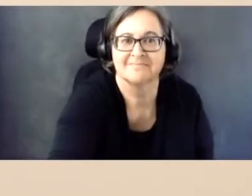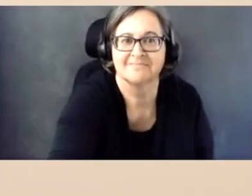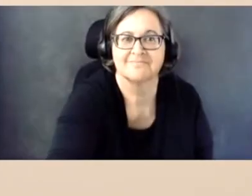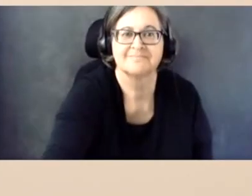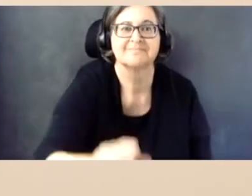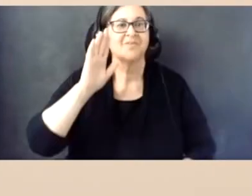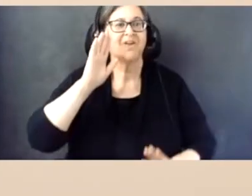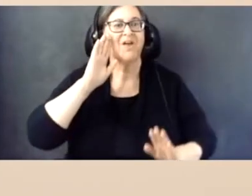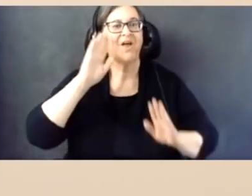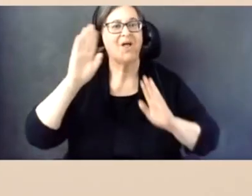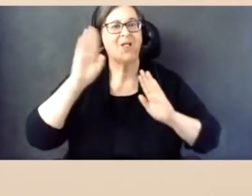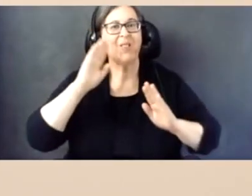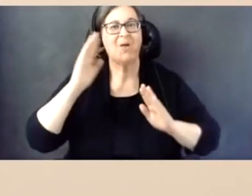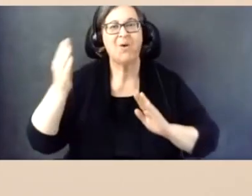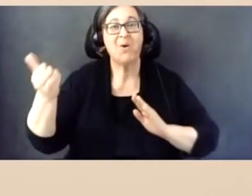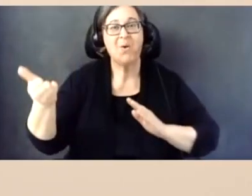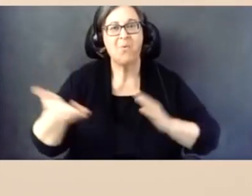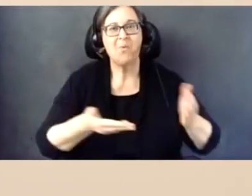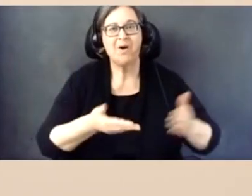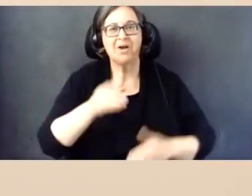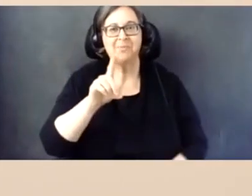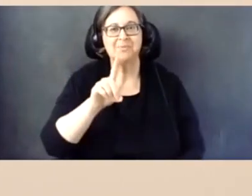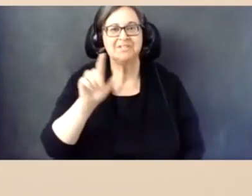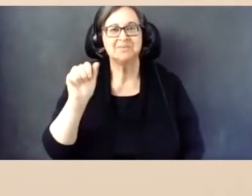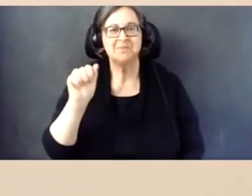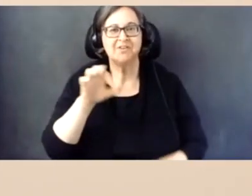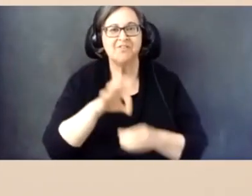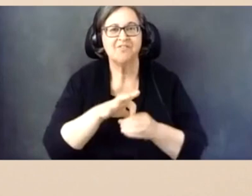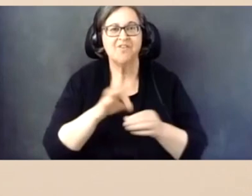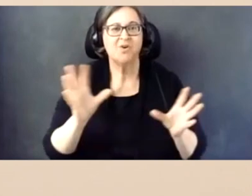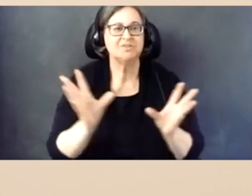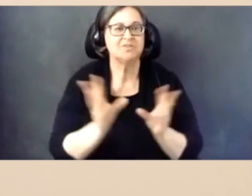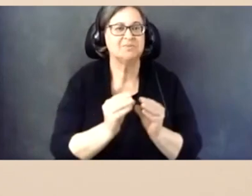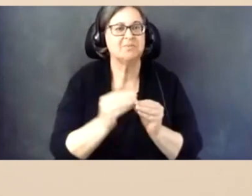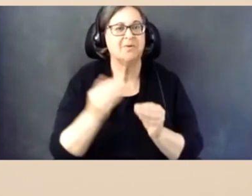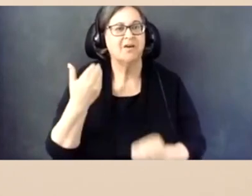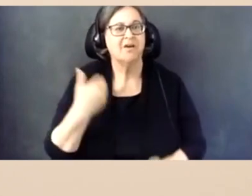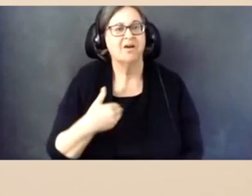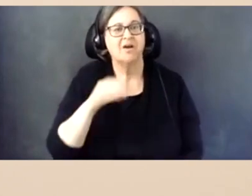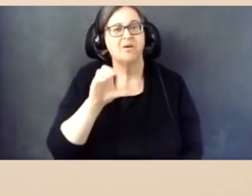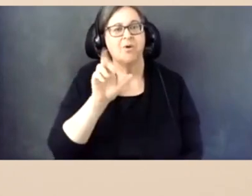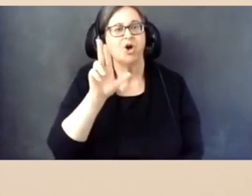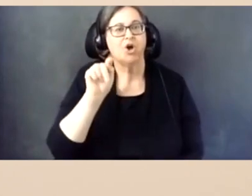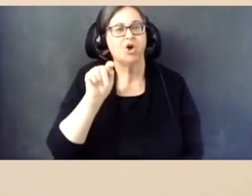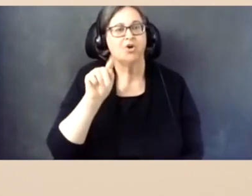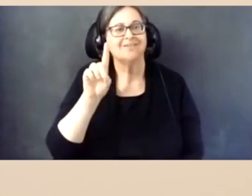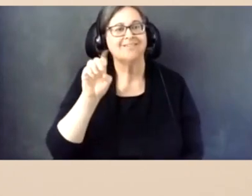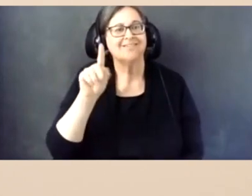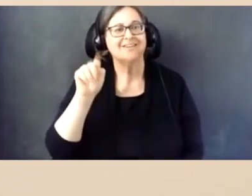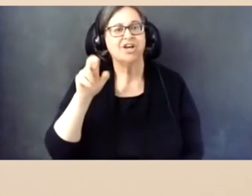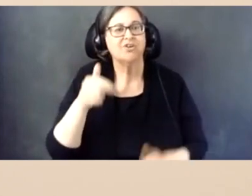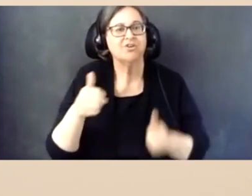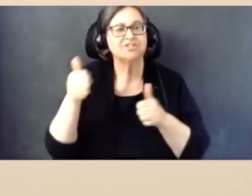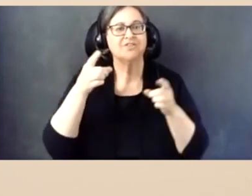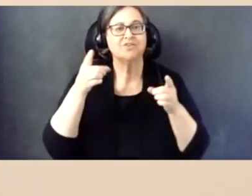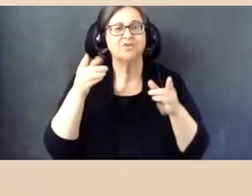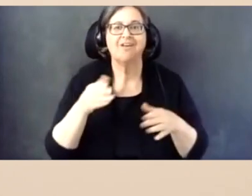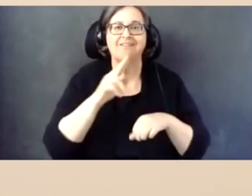Hello and welcome to the Disability Vote Summit. I'm Curt Decker, Executive Director of the National Disability Rights Network.